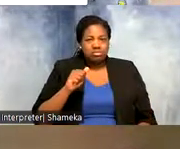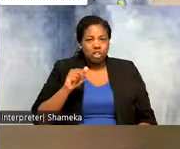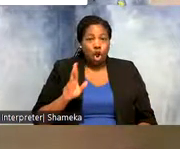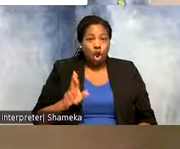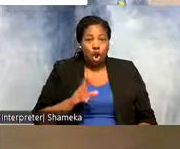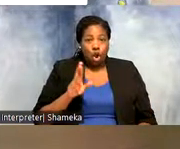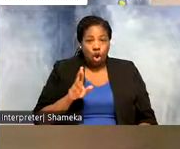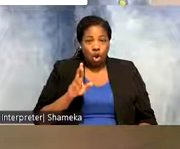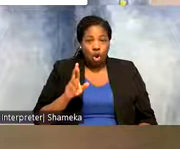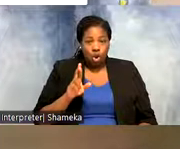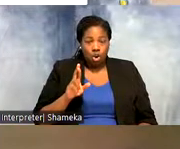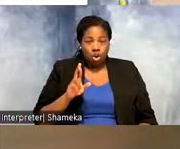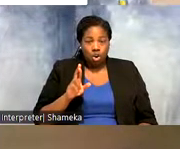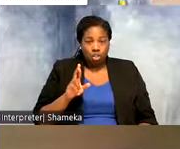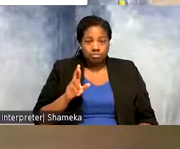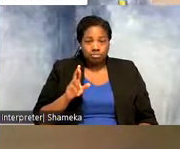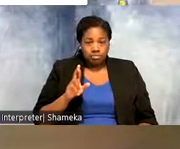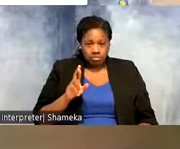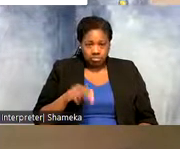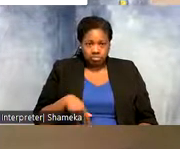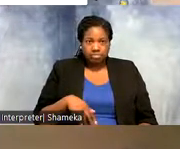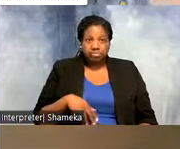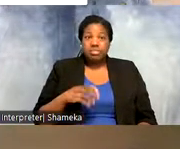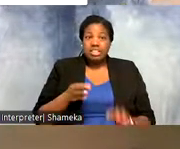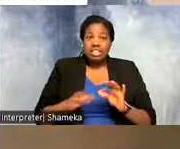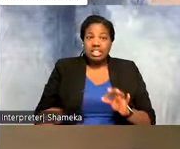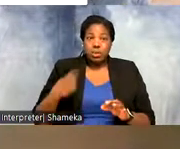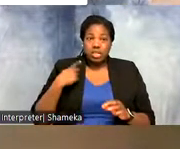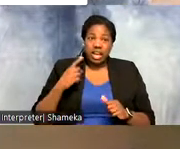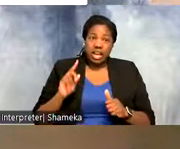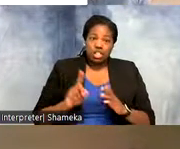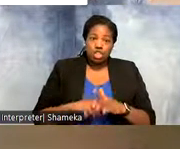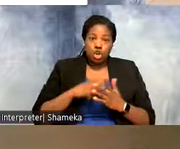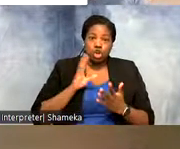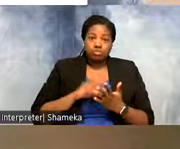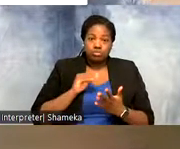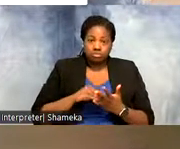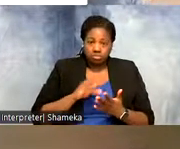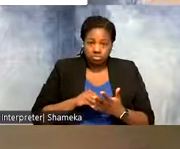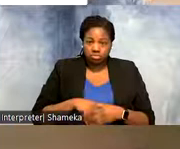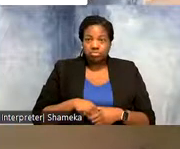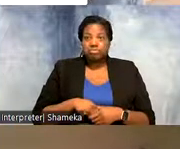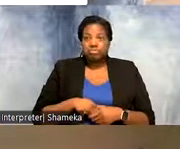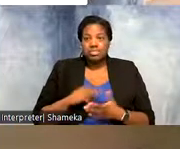and uh that's the coding language I first learned. Occasionally I use a little bit of python code but